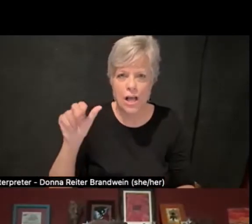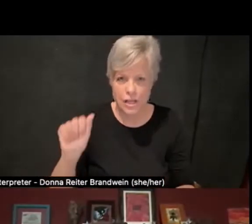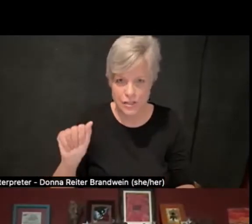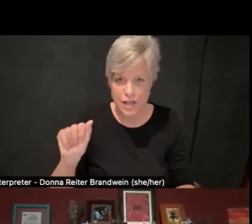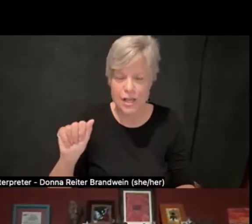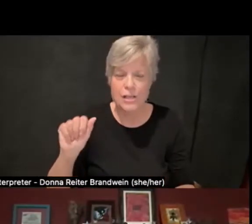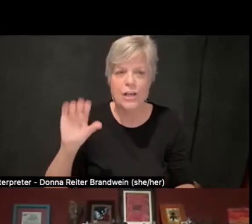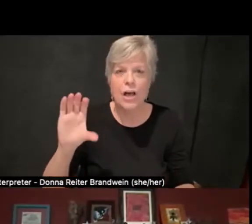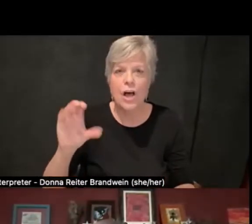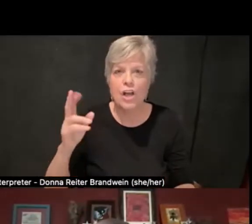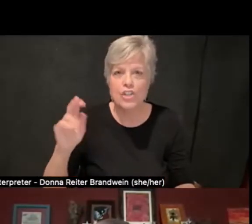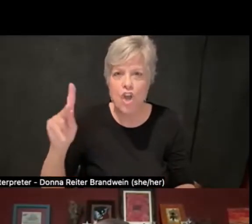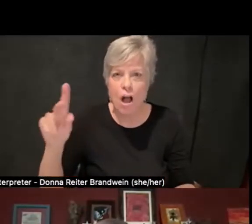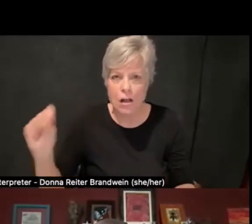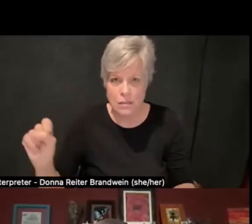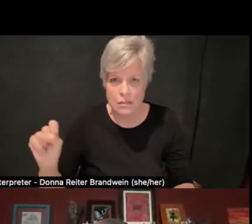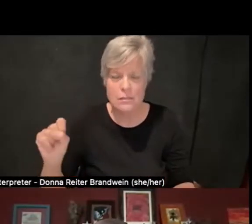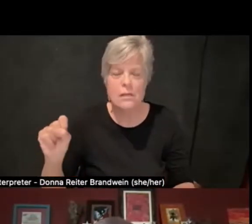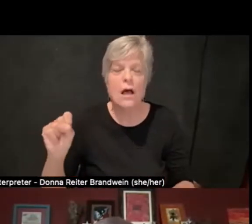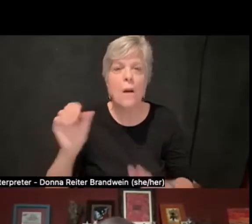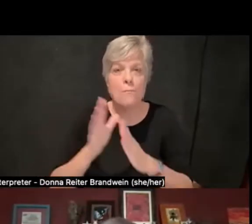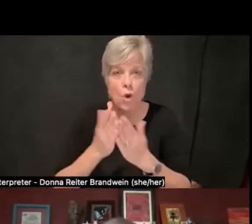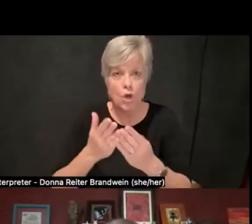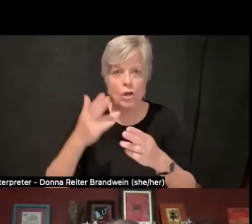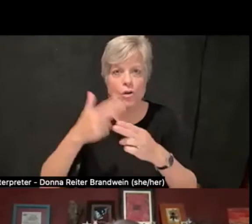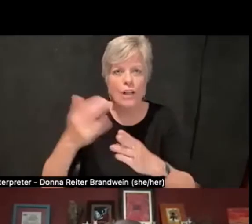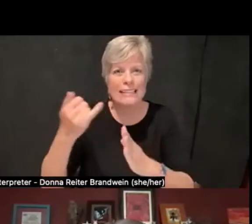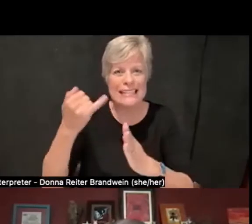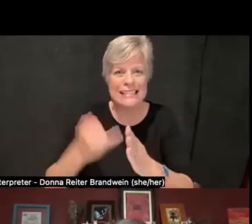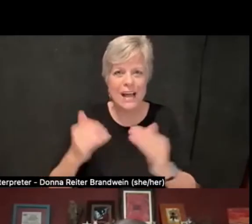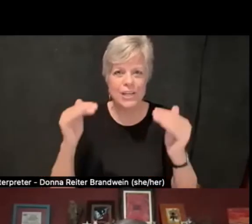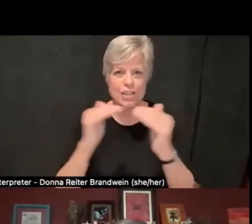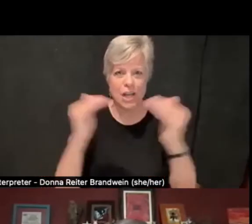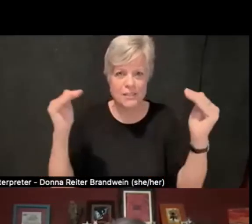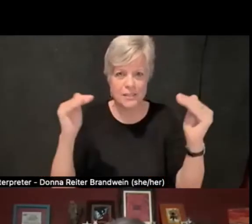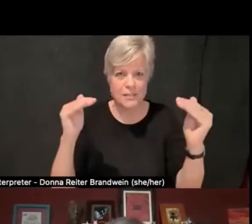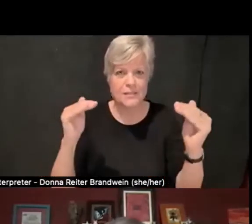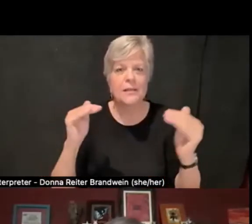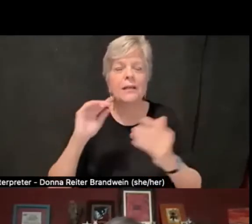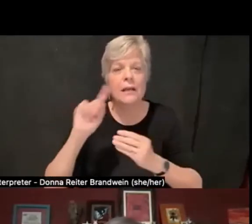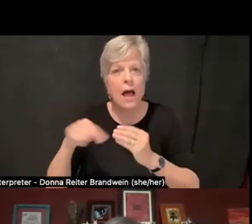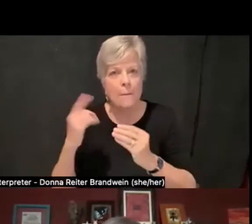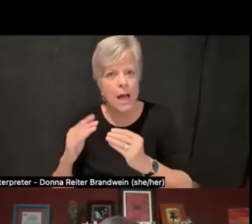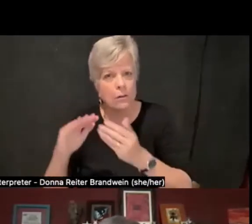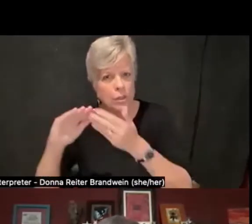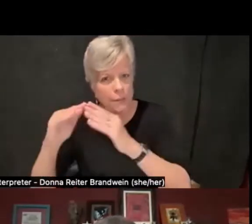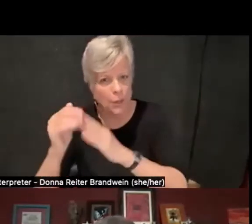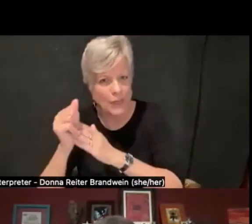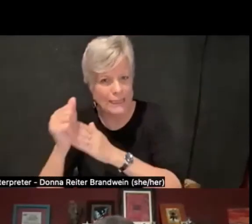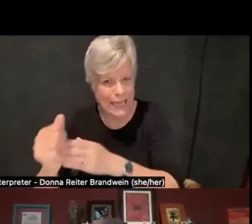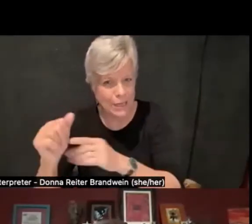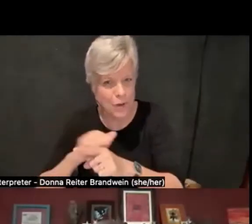which is about community-led practices. And I think while I remain connected